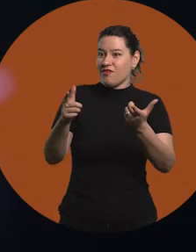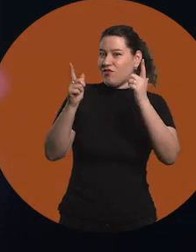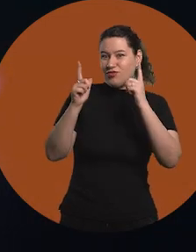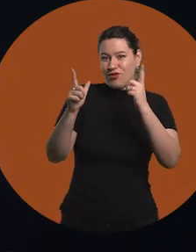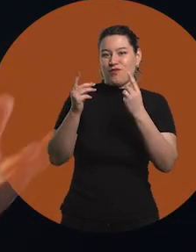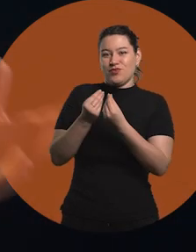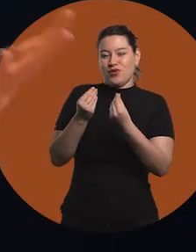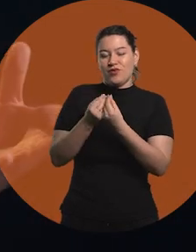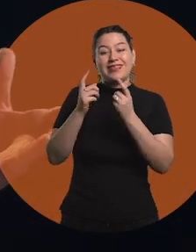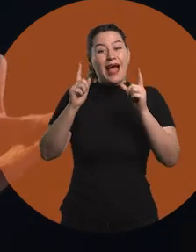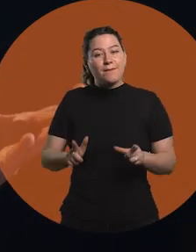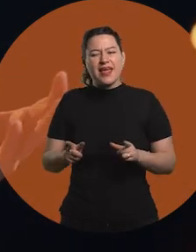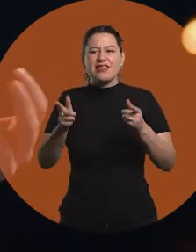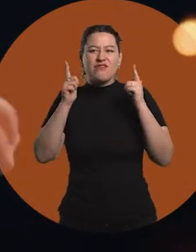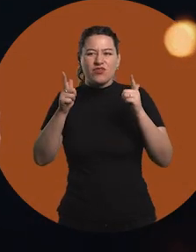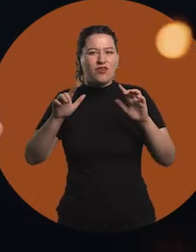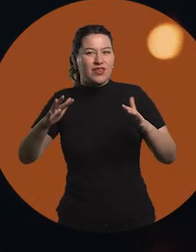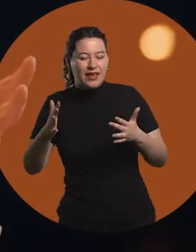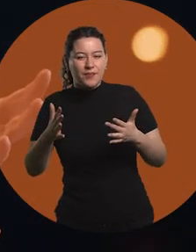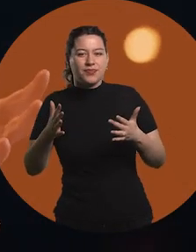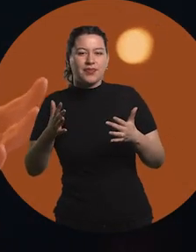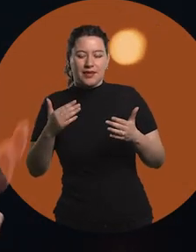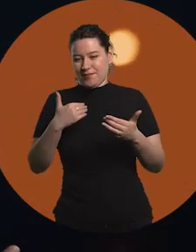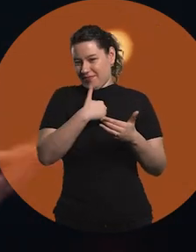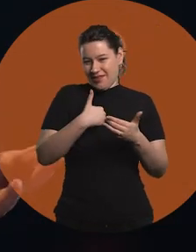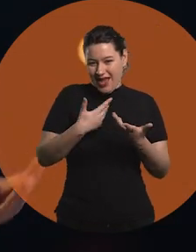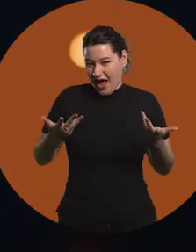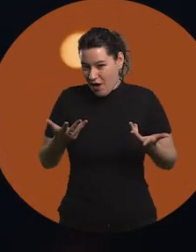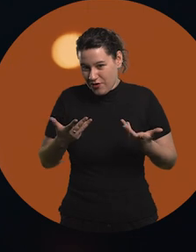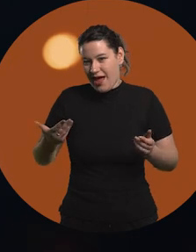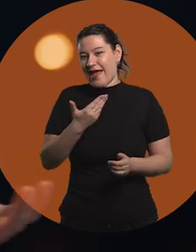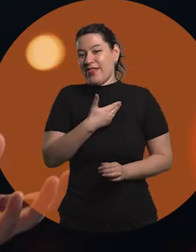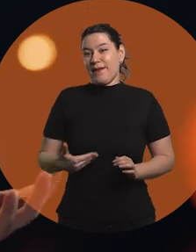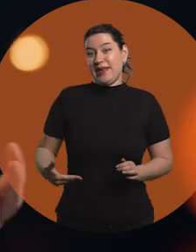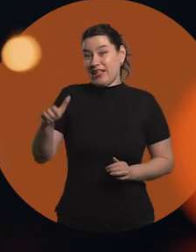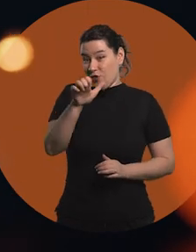And another thing that I also enjoy a lot, especially also in my current role, as an entrepreneur,